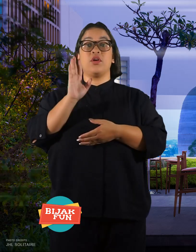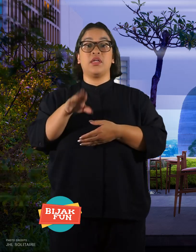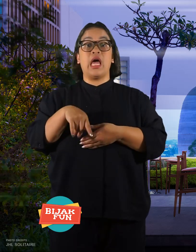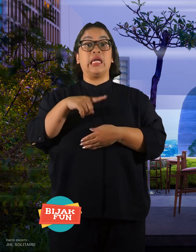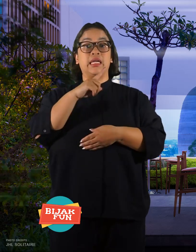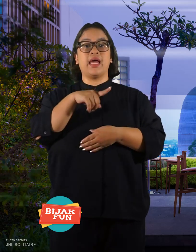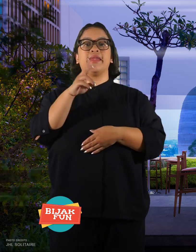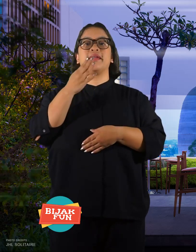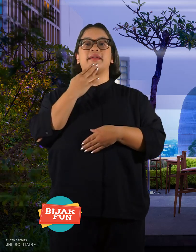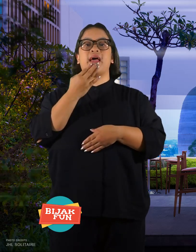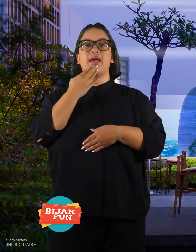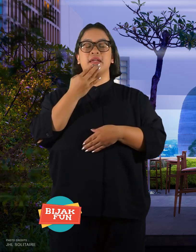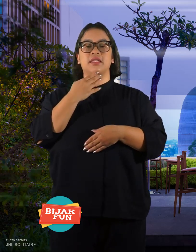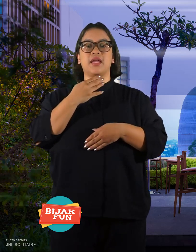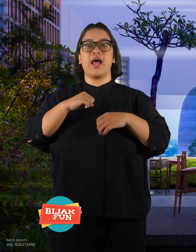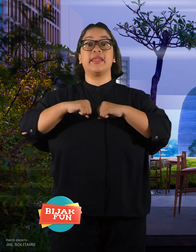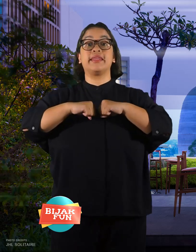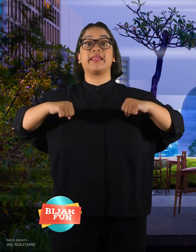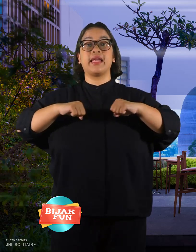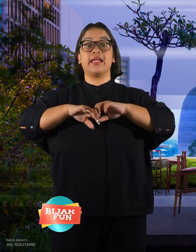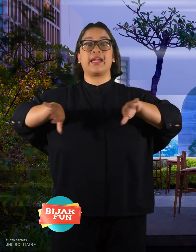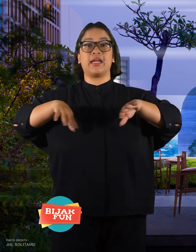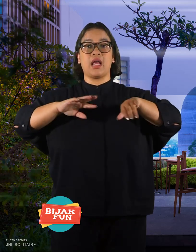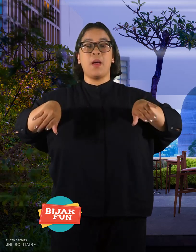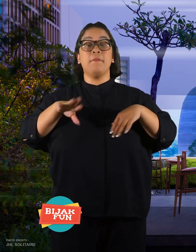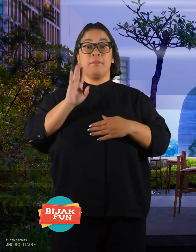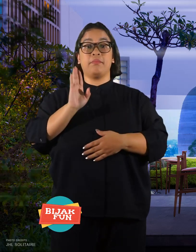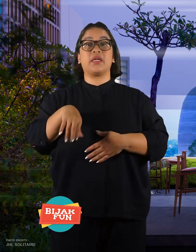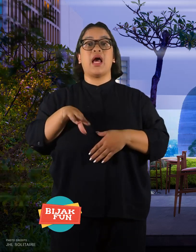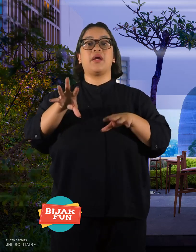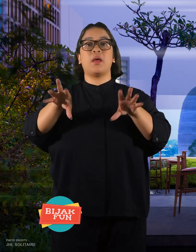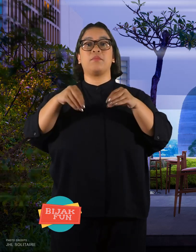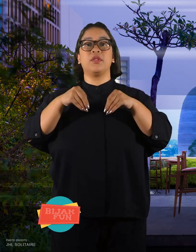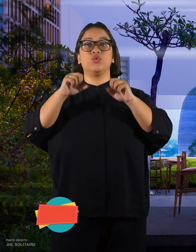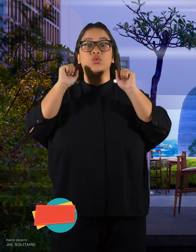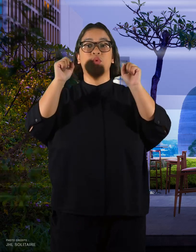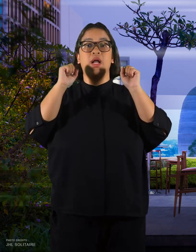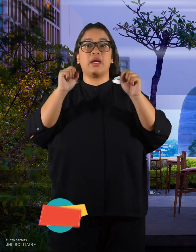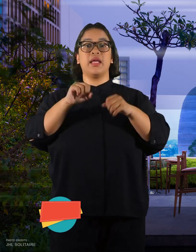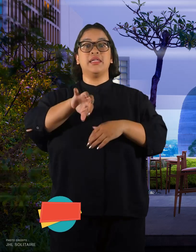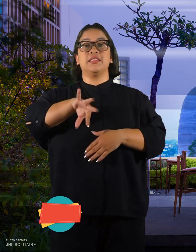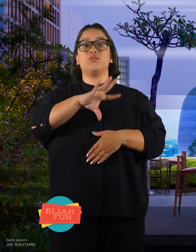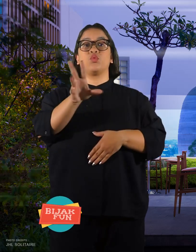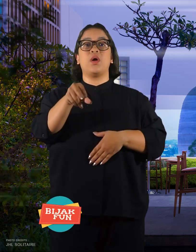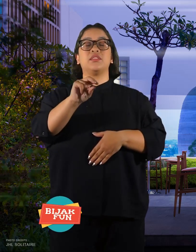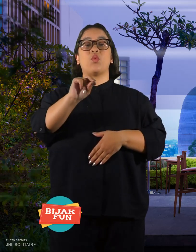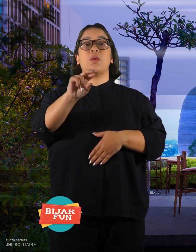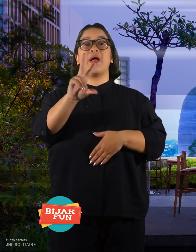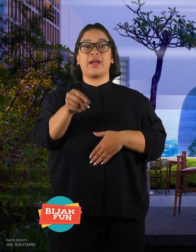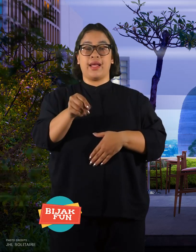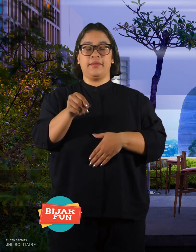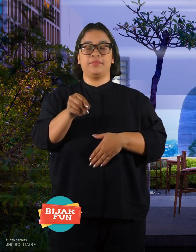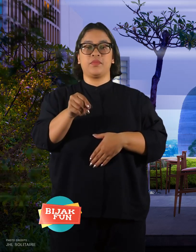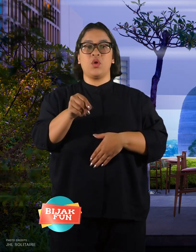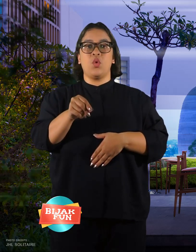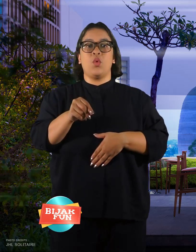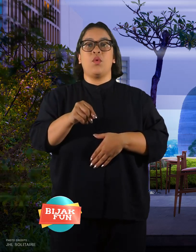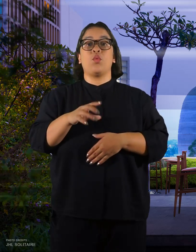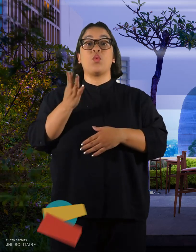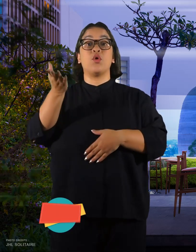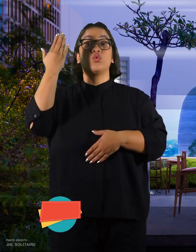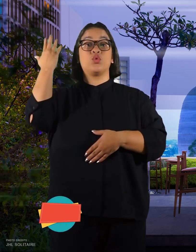He is also a swimmer and once won in West Java.